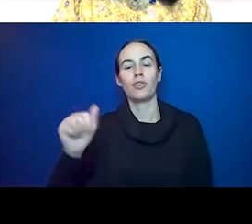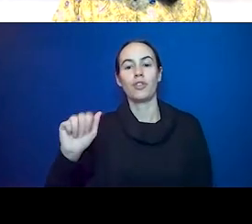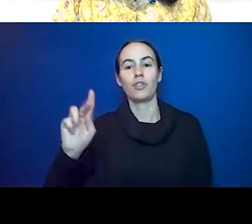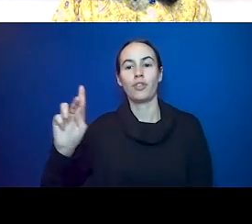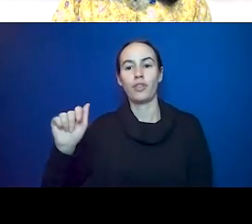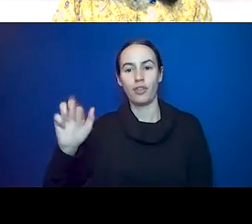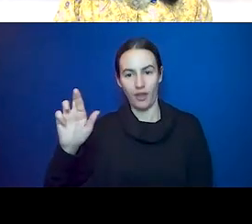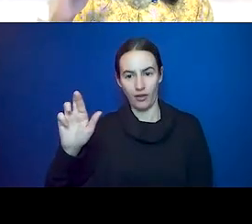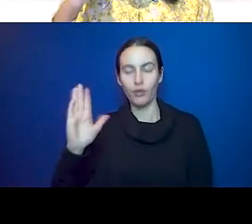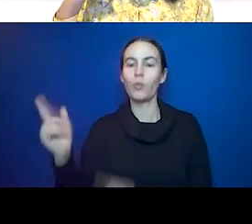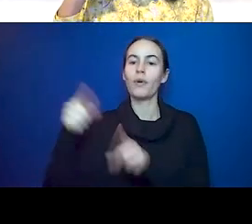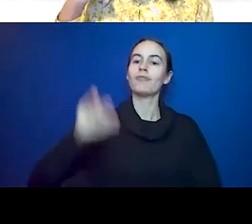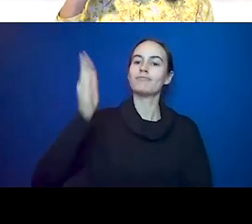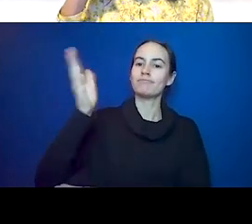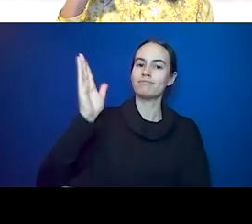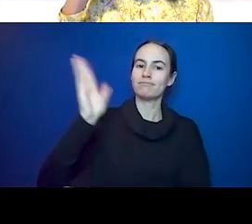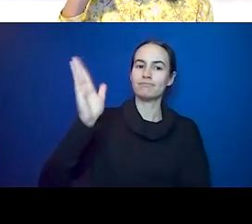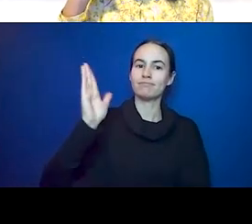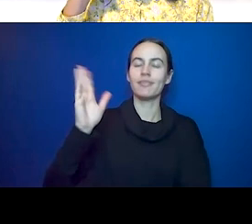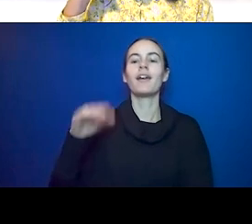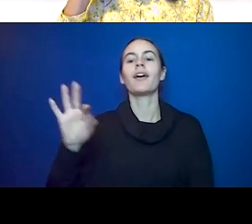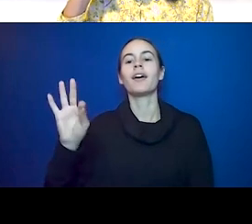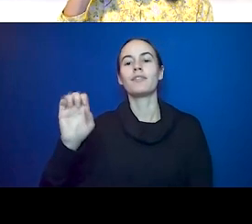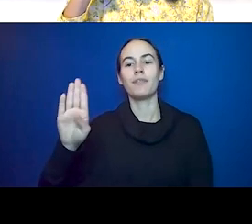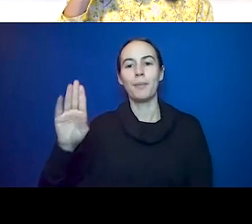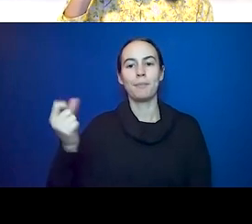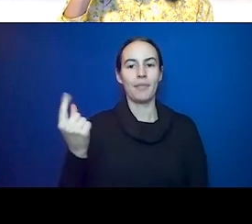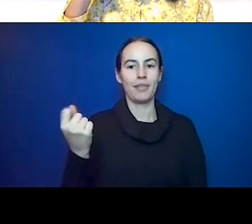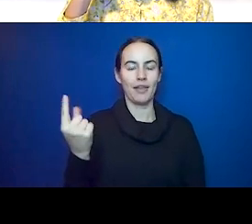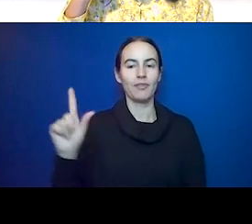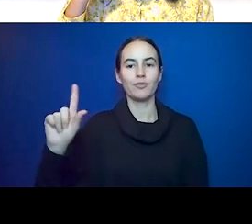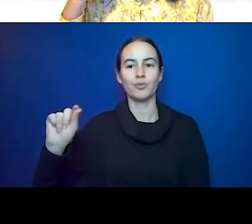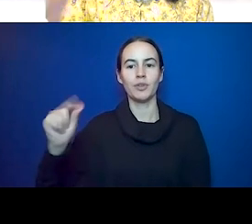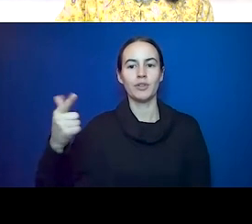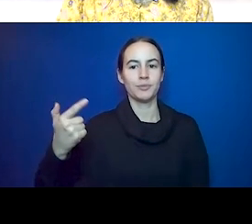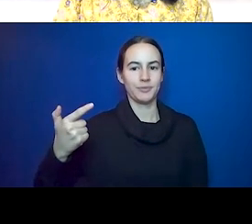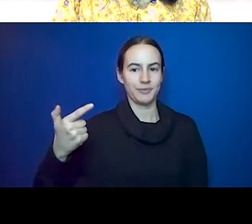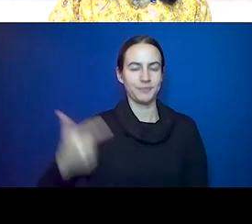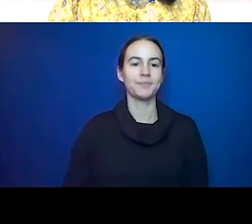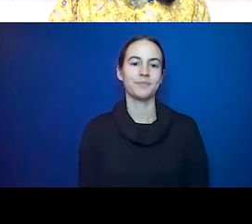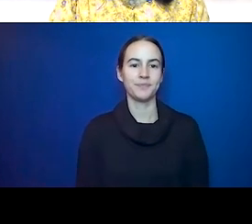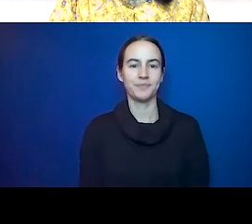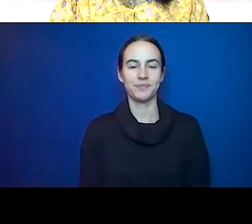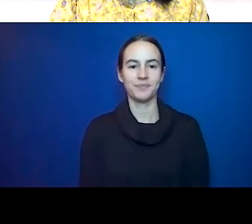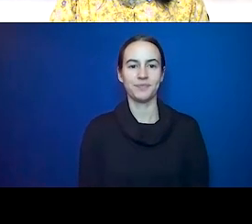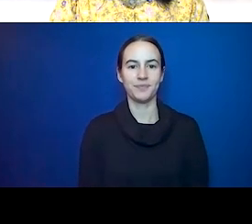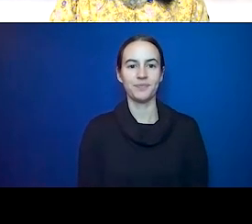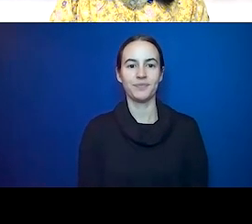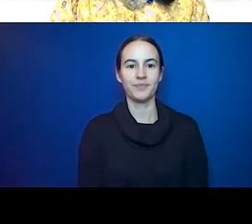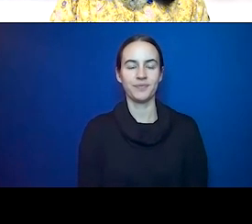February 11, 2021. Again, thank you for your continued support